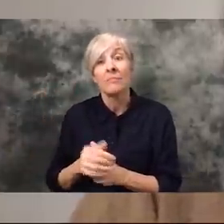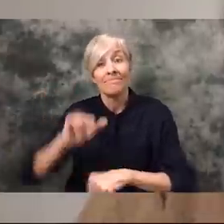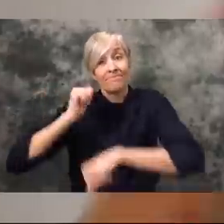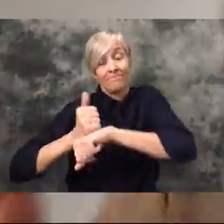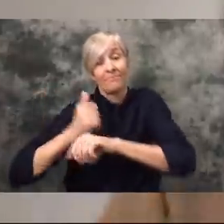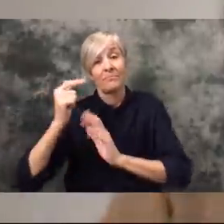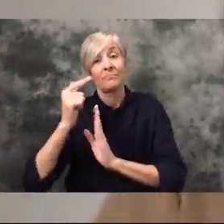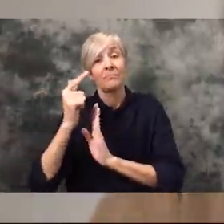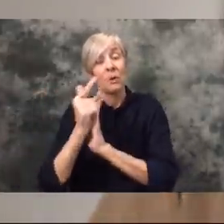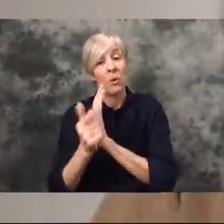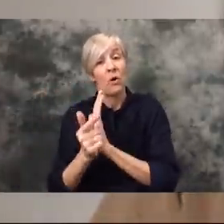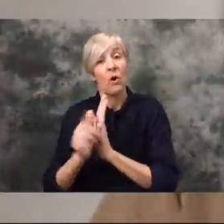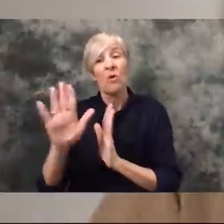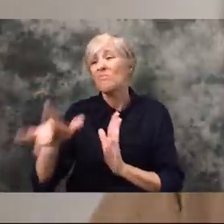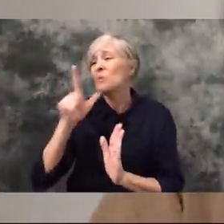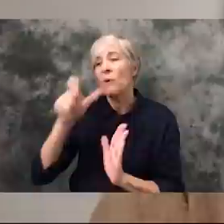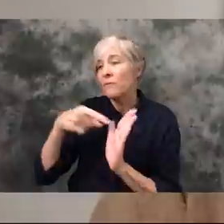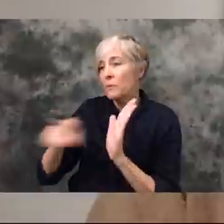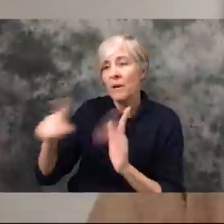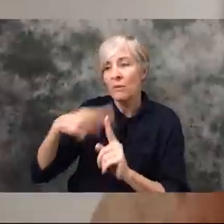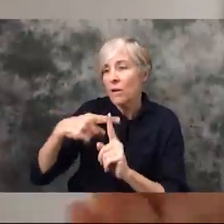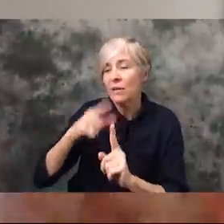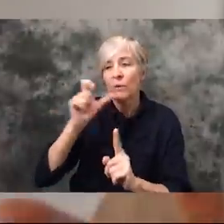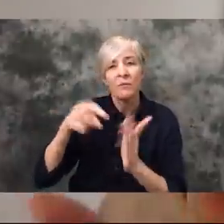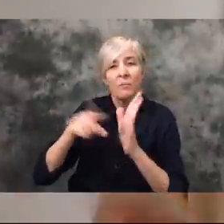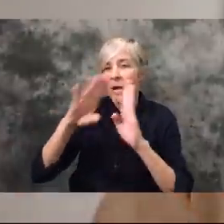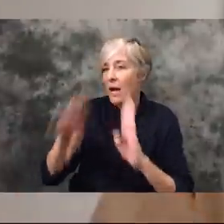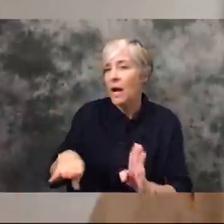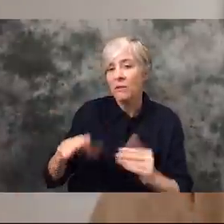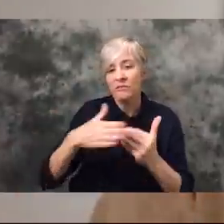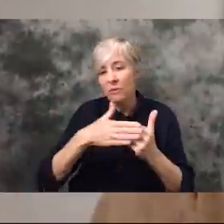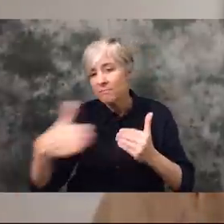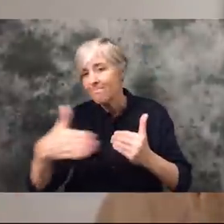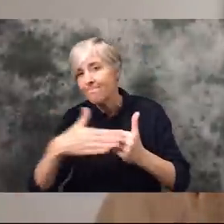that people didn't have to pay their rent or mortgage for a certain timeframe